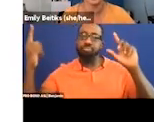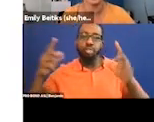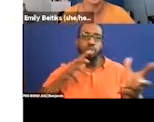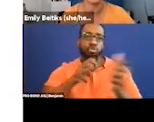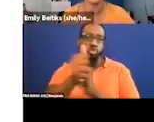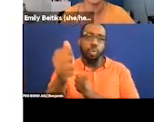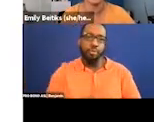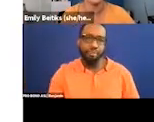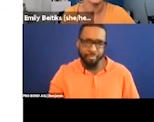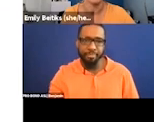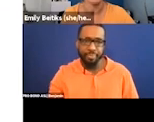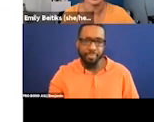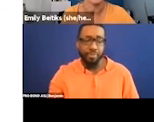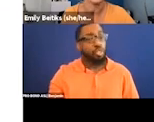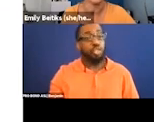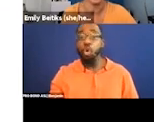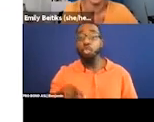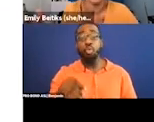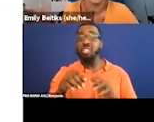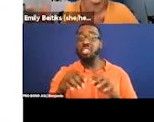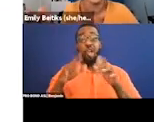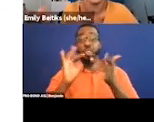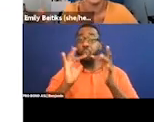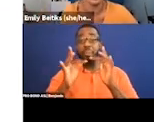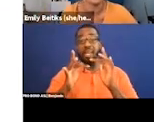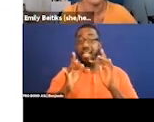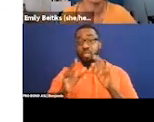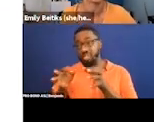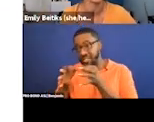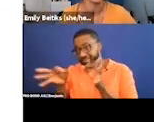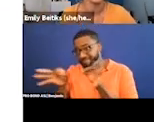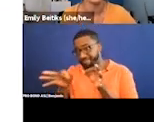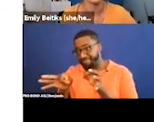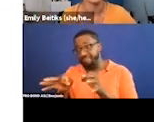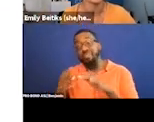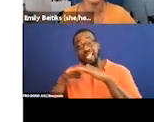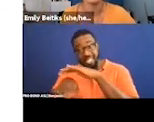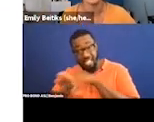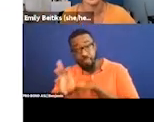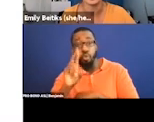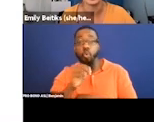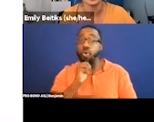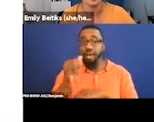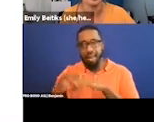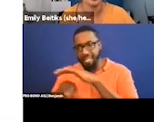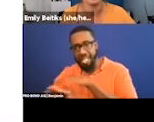people know, and be honest. If you aren't there yet. Learn from mistakes. Boy, have I made them.